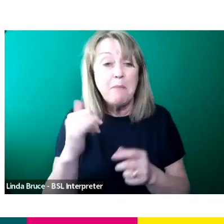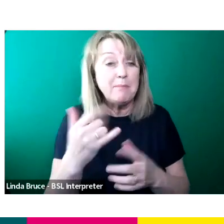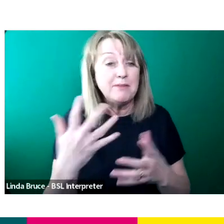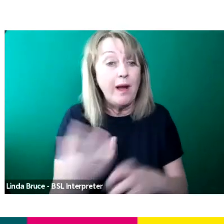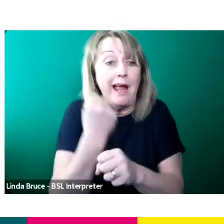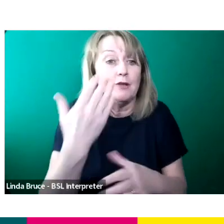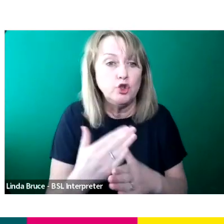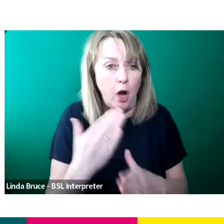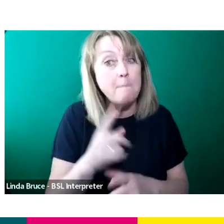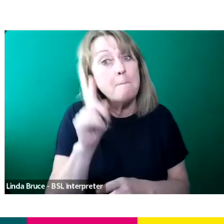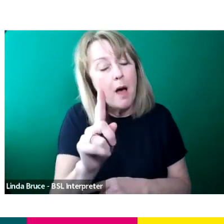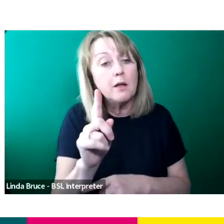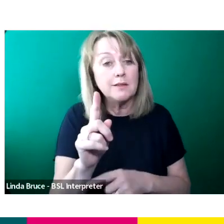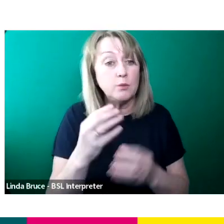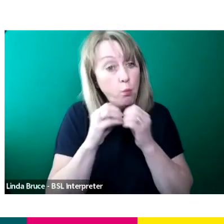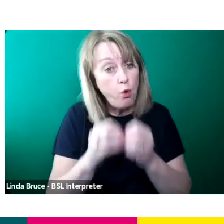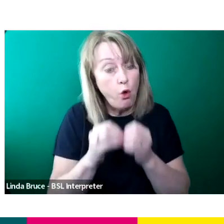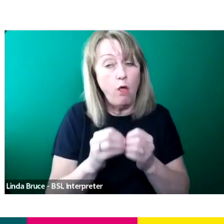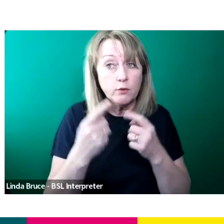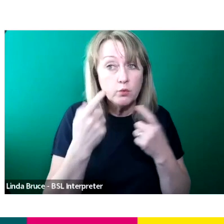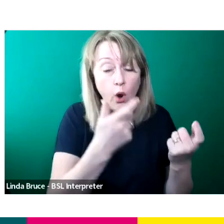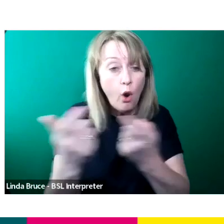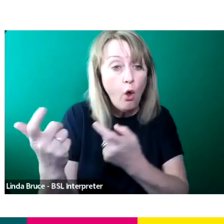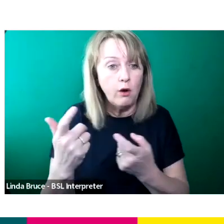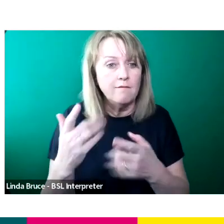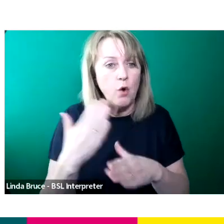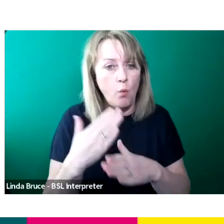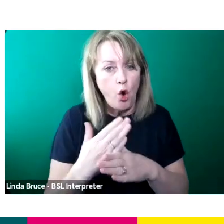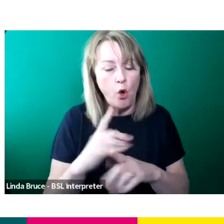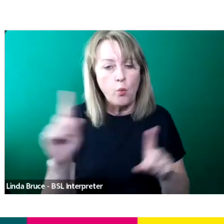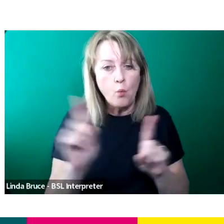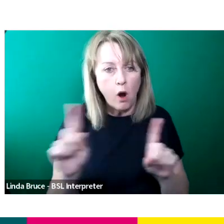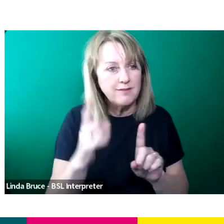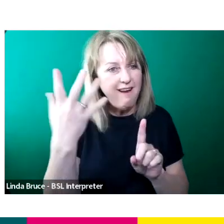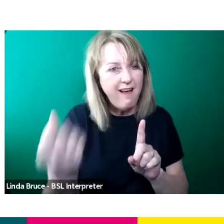look of what jobs are out there, what time of year and what kind of things that they're looking for as well.